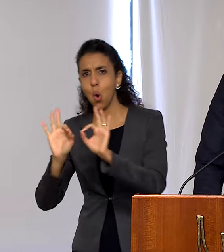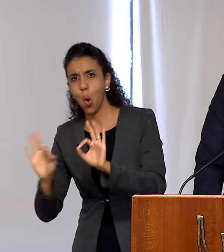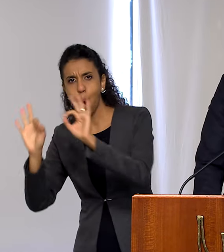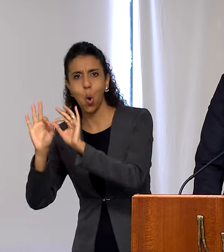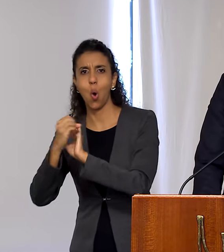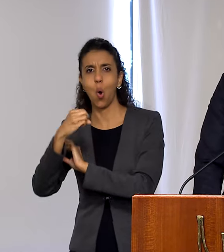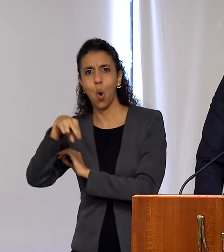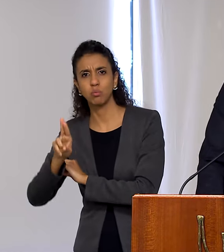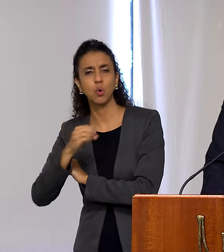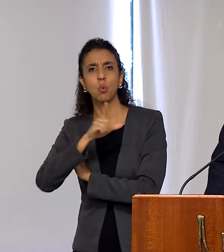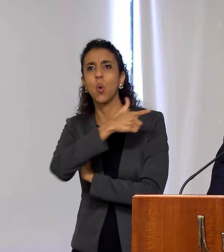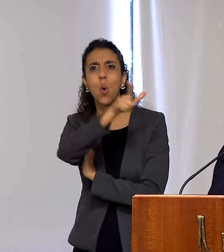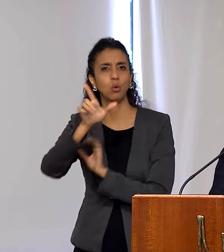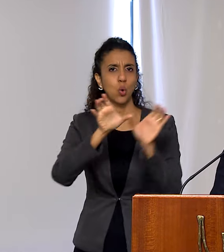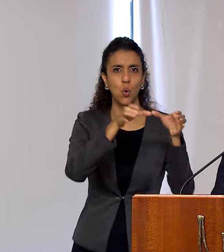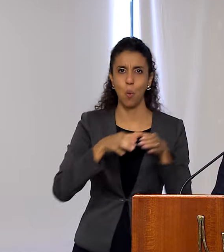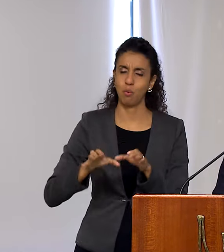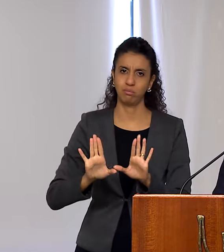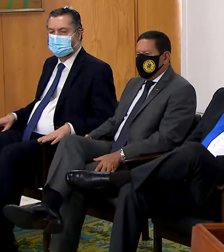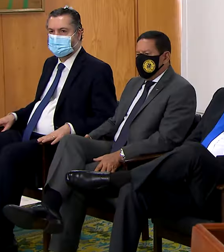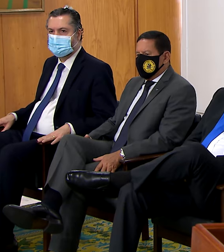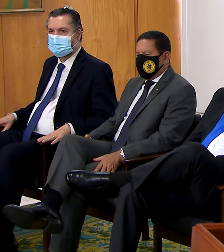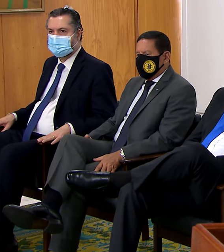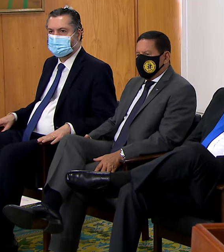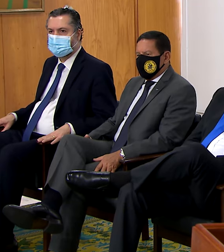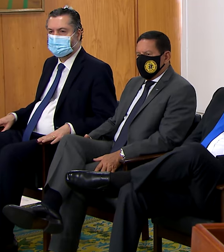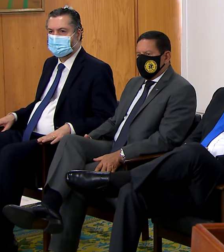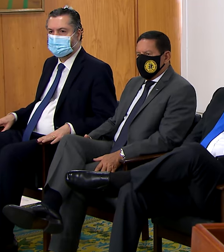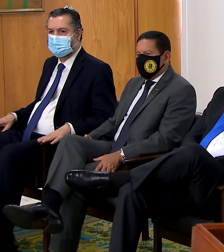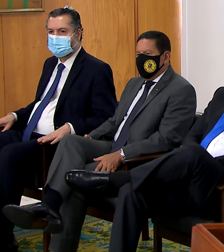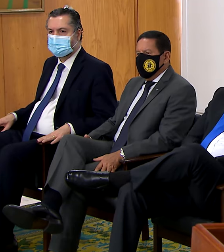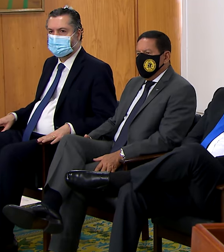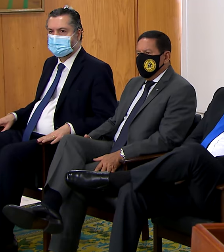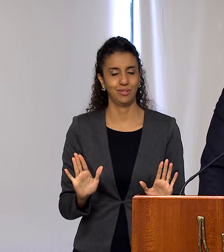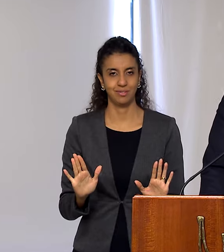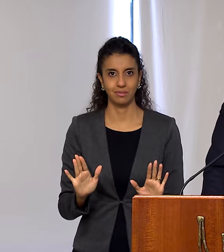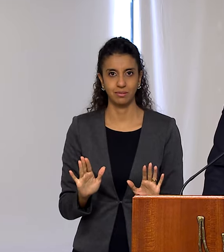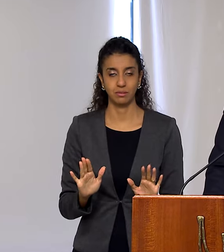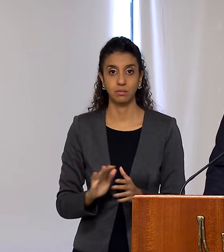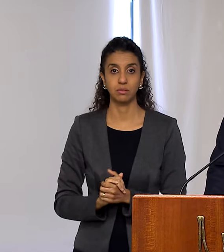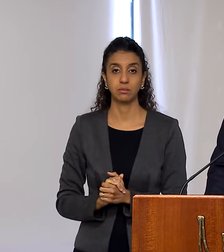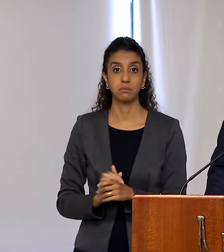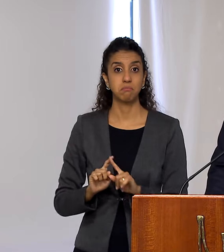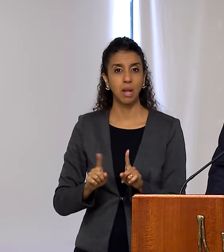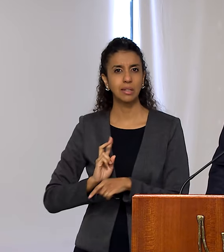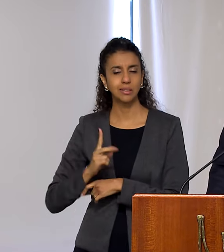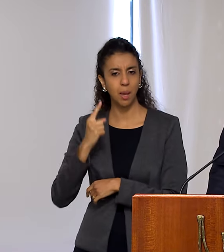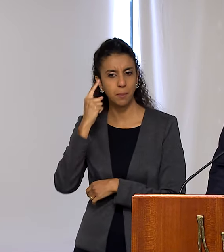It does not have to be that way and it cannot be that way. What guides us, first of all, are our values